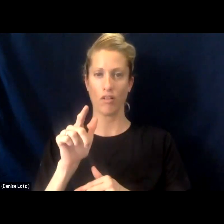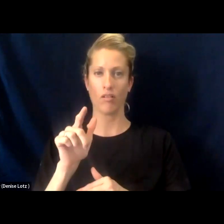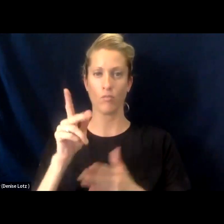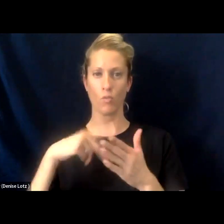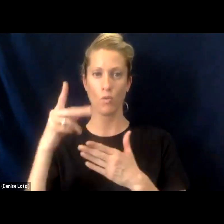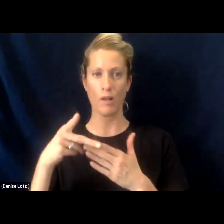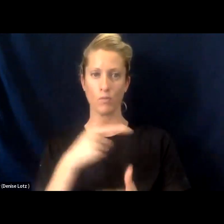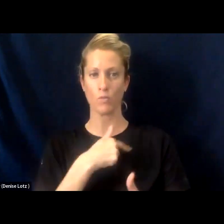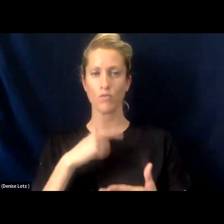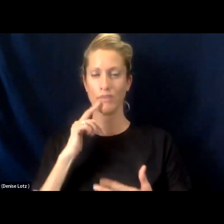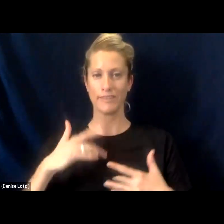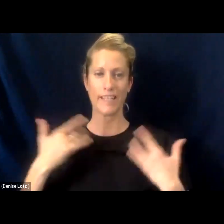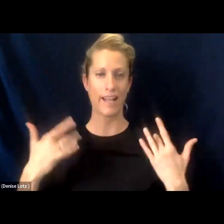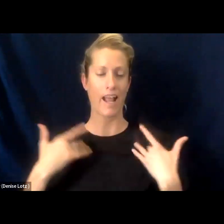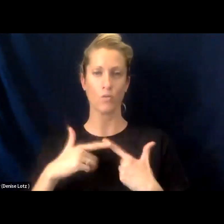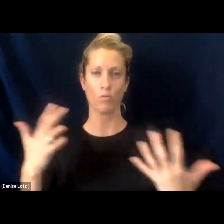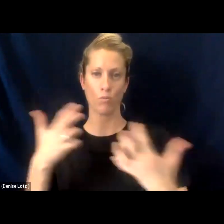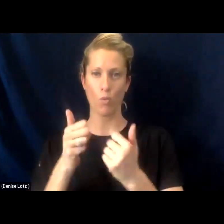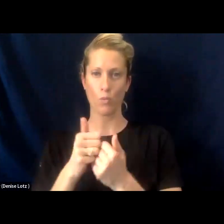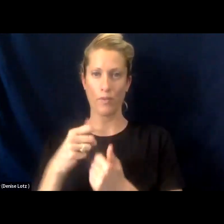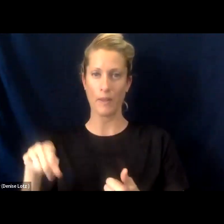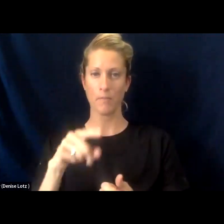So we're really excited to partner with them and their digital navigator program.